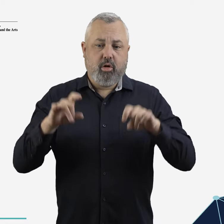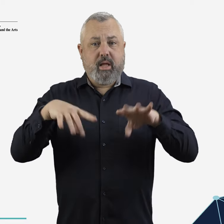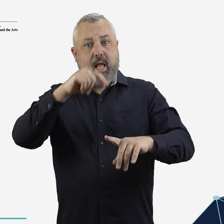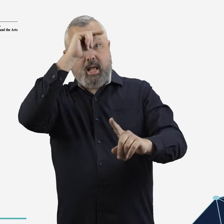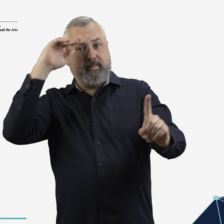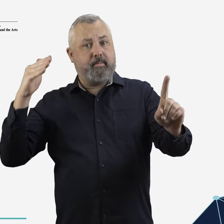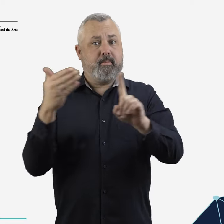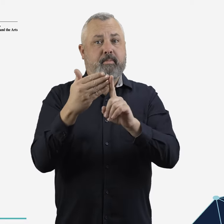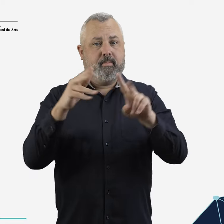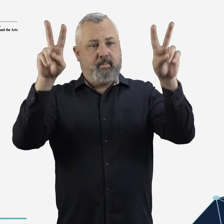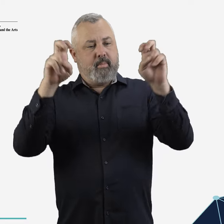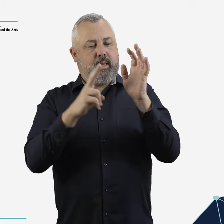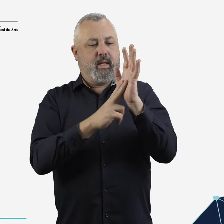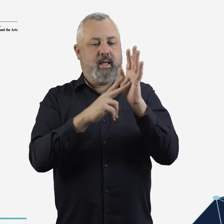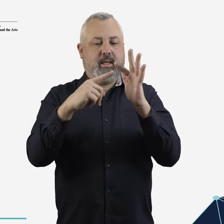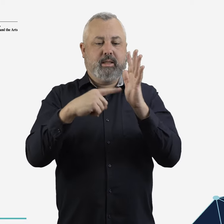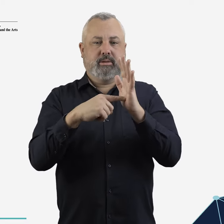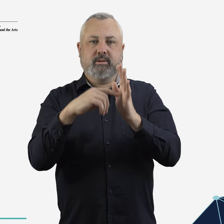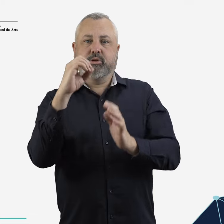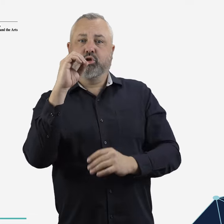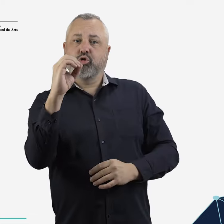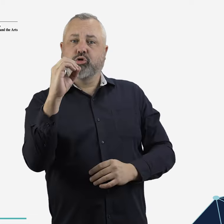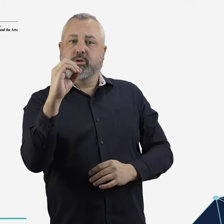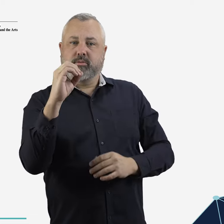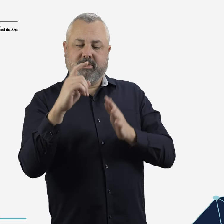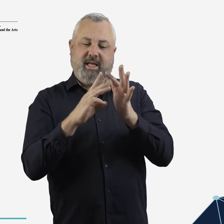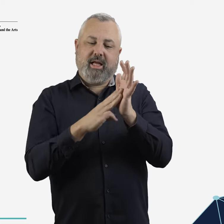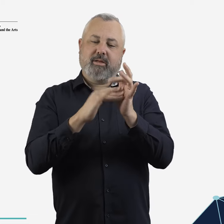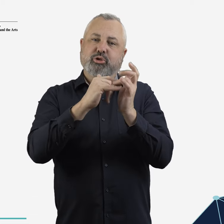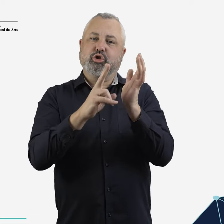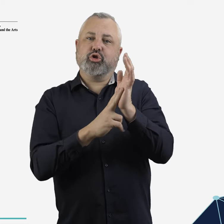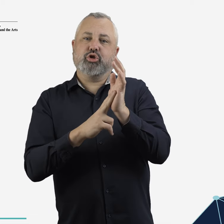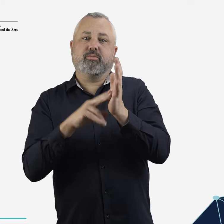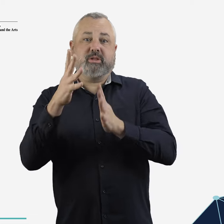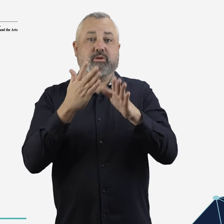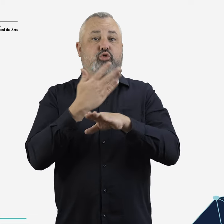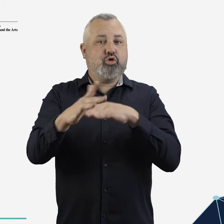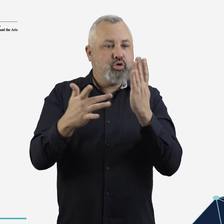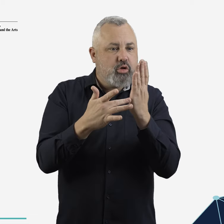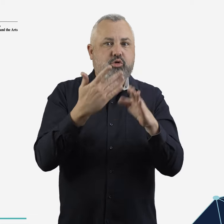The transition to a net zero emission, and the rollout of new technologies, will reshape the sector,